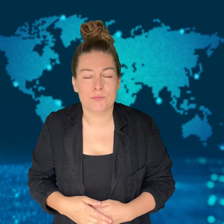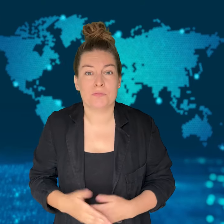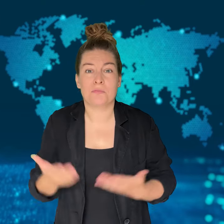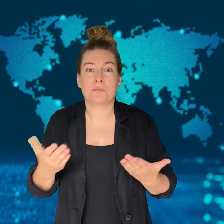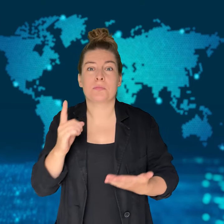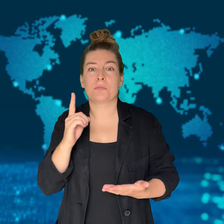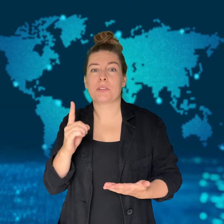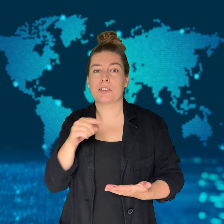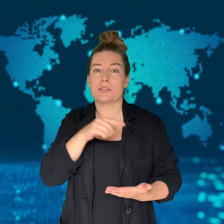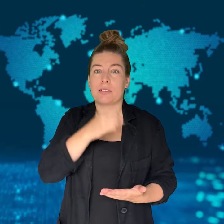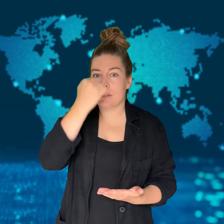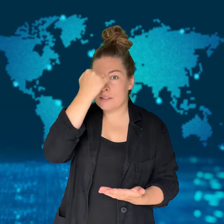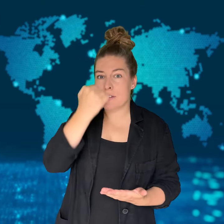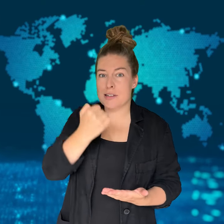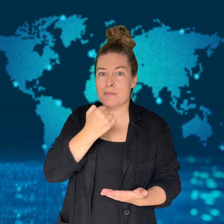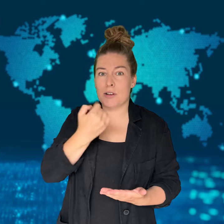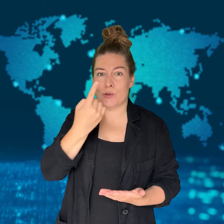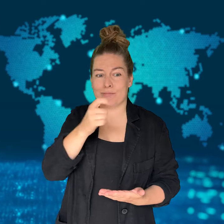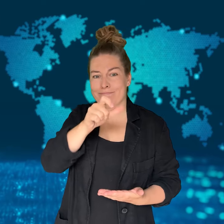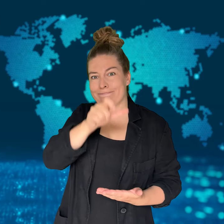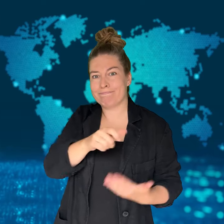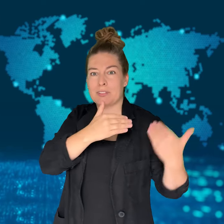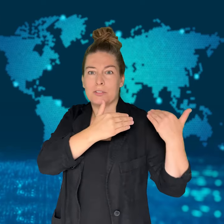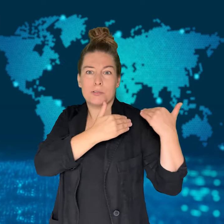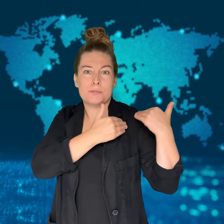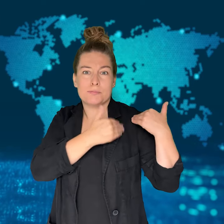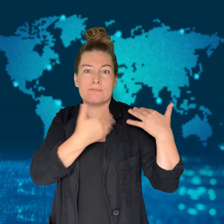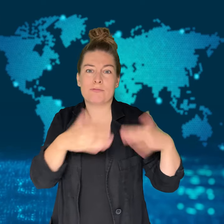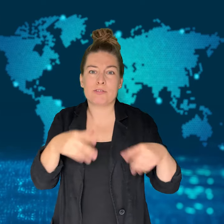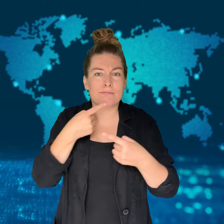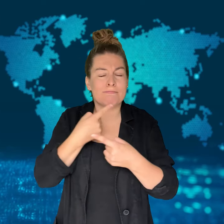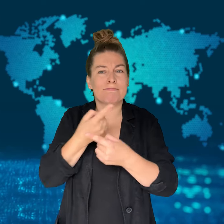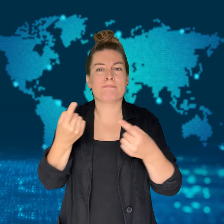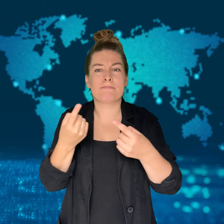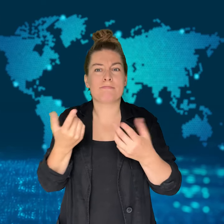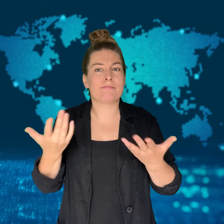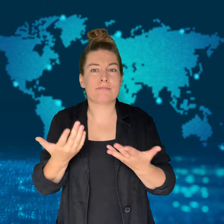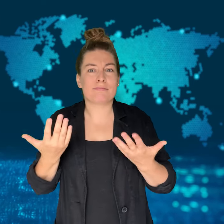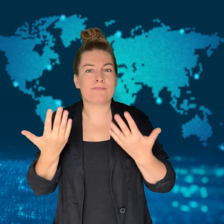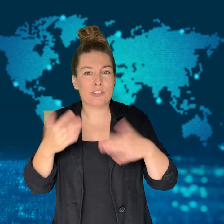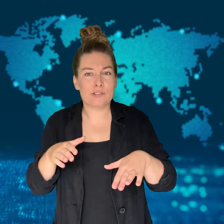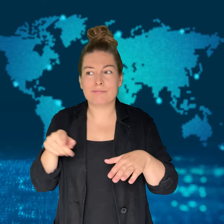Hamas is under pressure to accept the agreement as well -